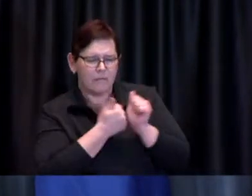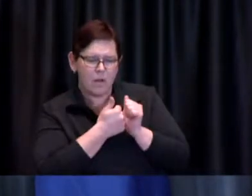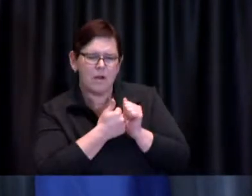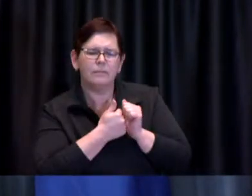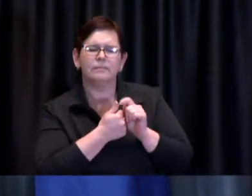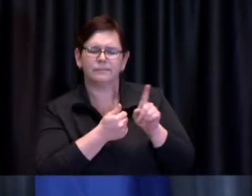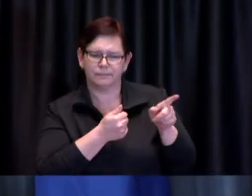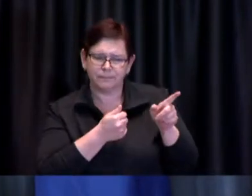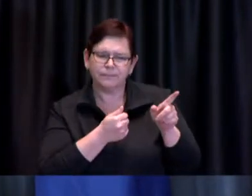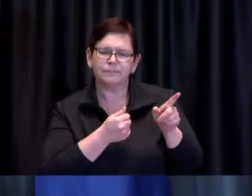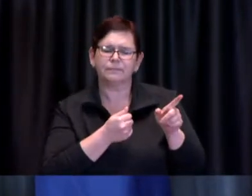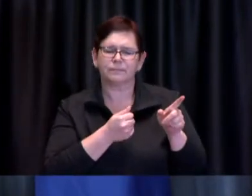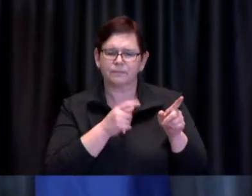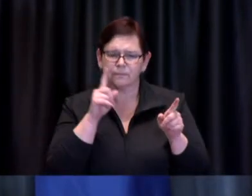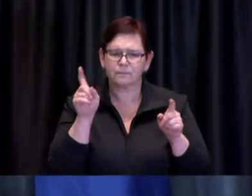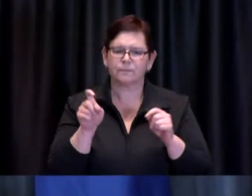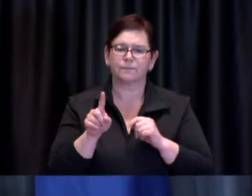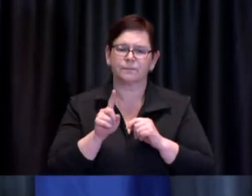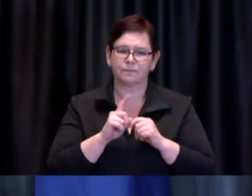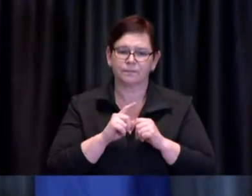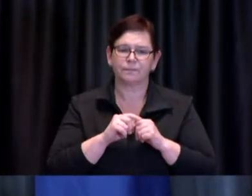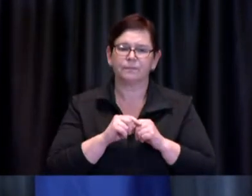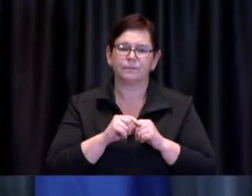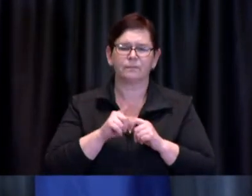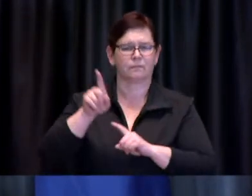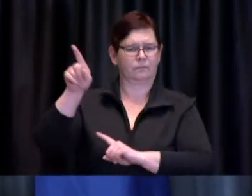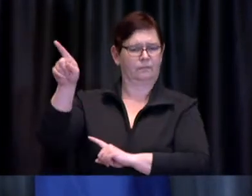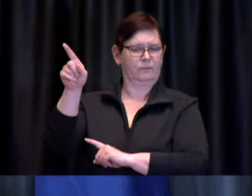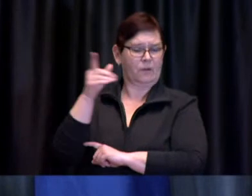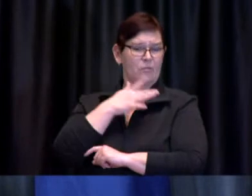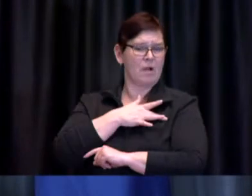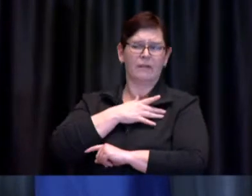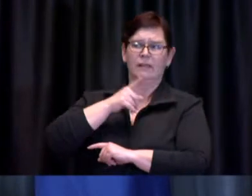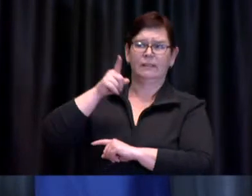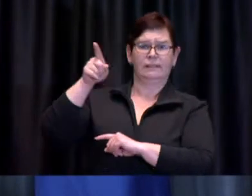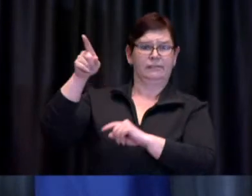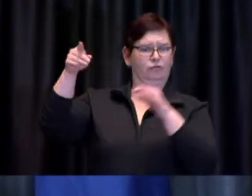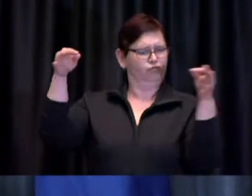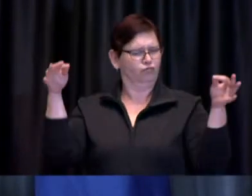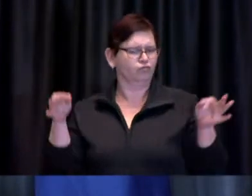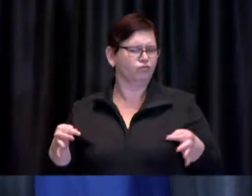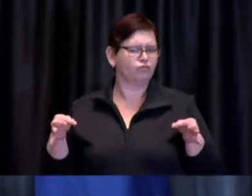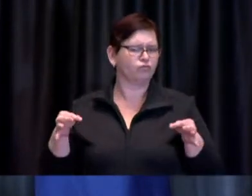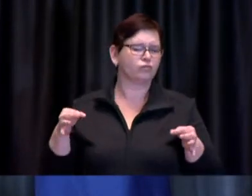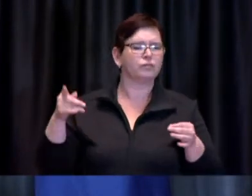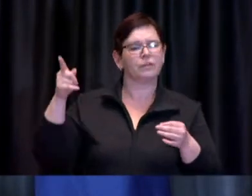The province's decision to switch to online learning once spring break is over